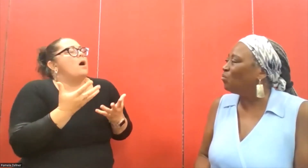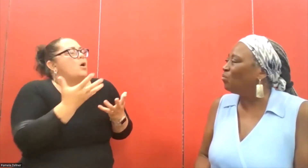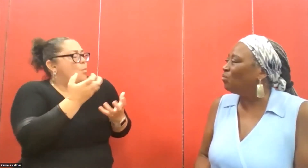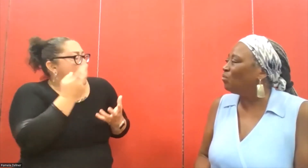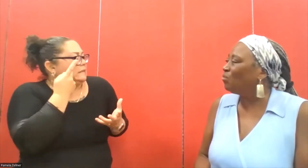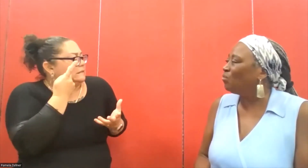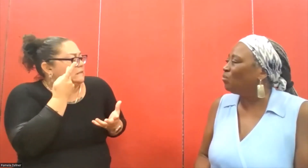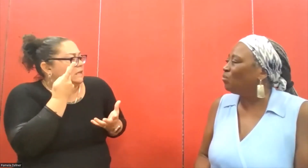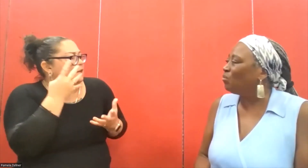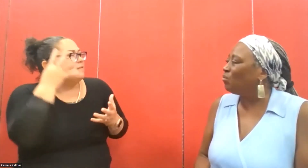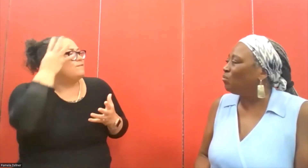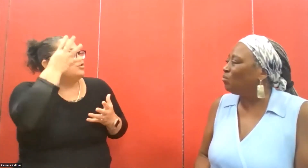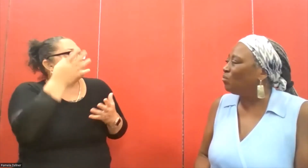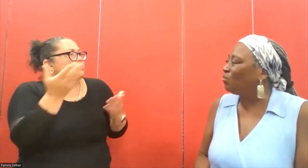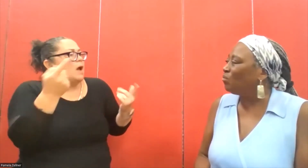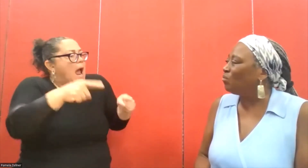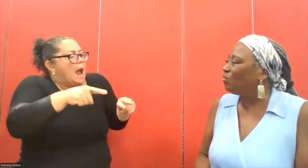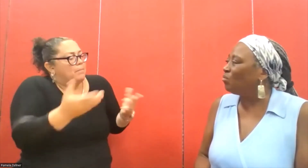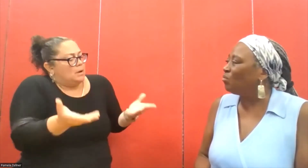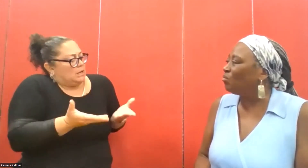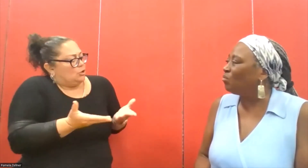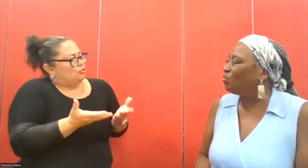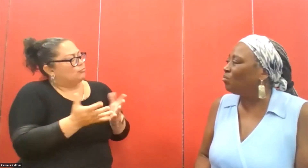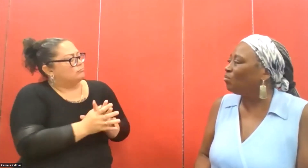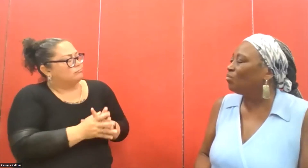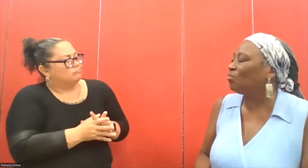what would you like to see happen here?